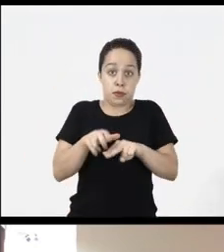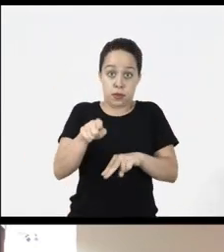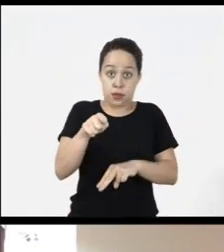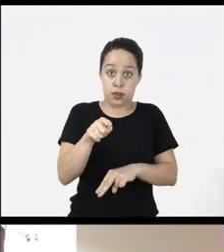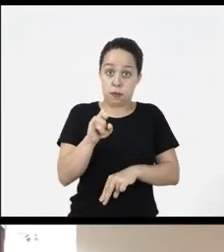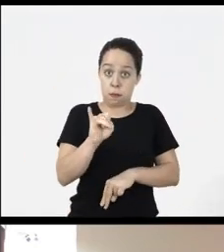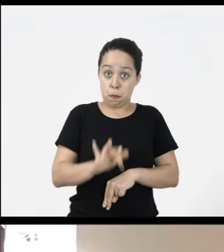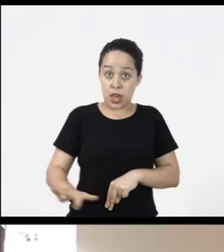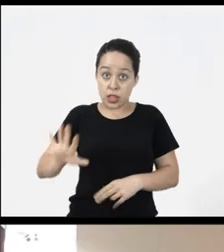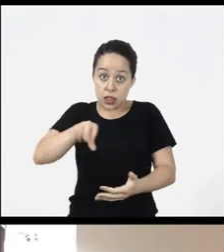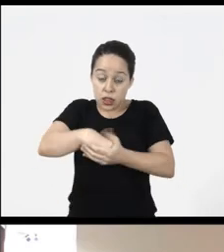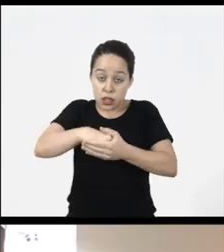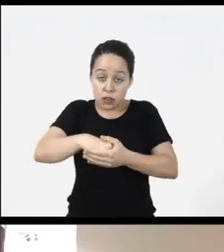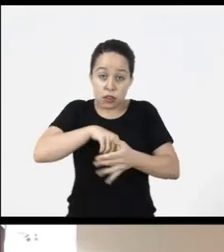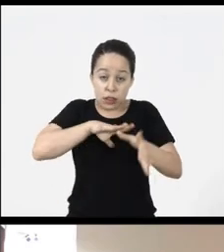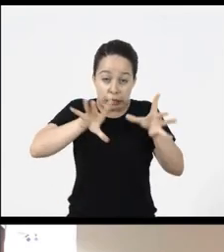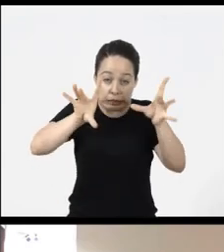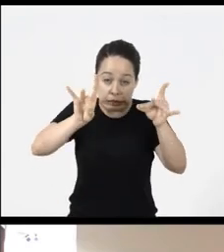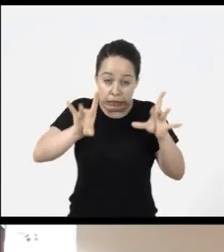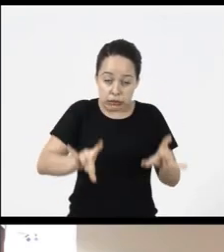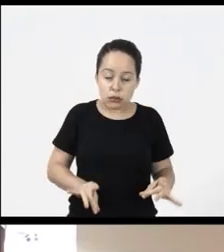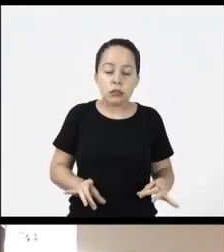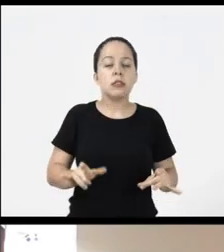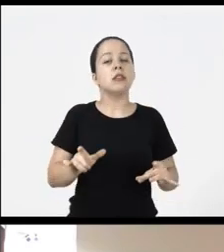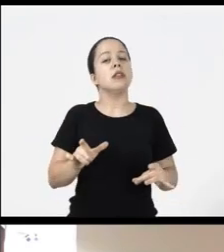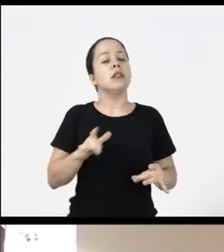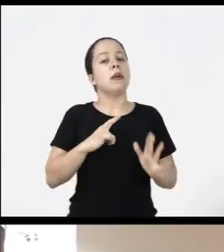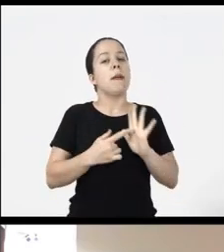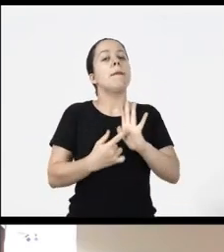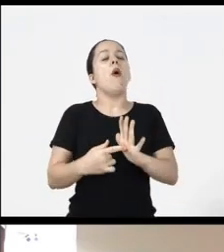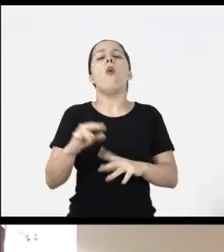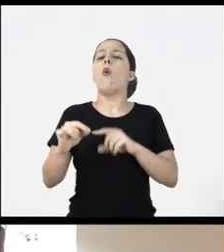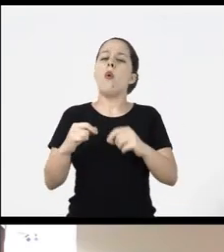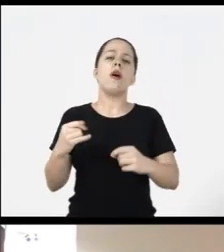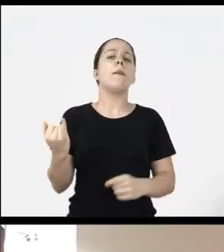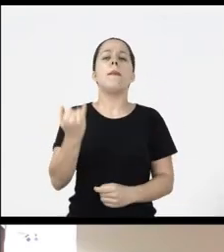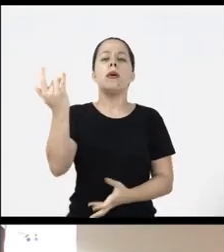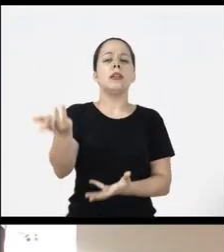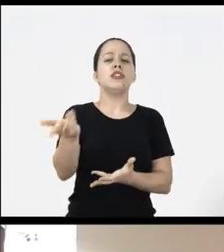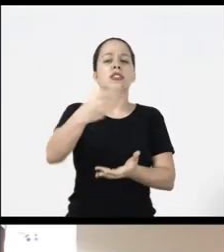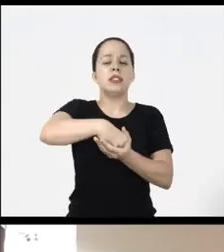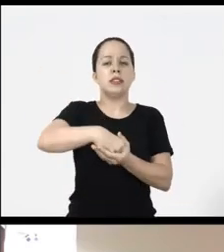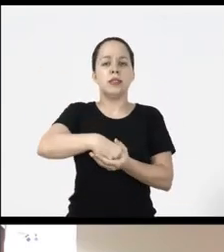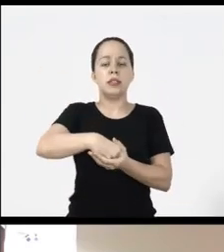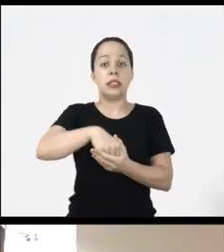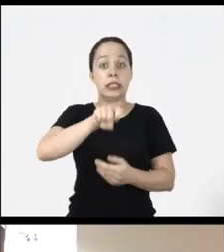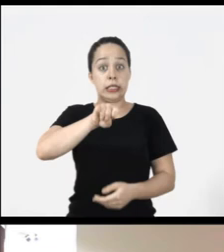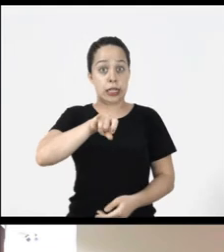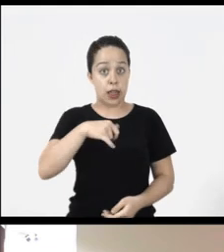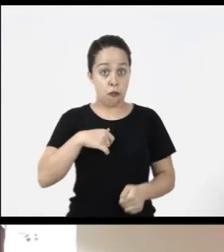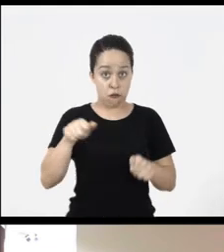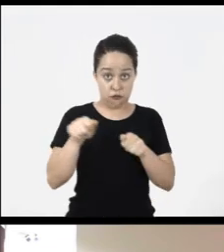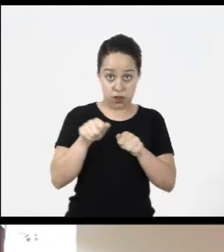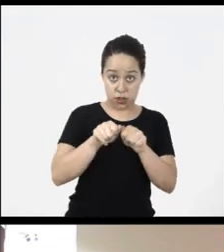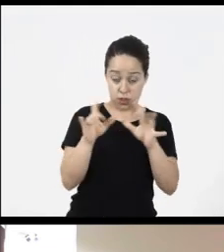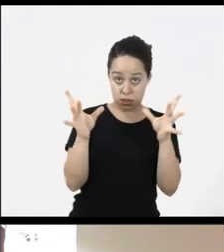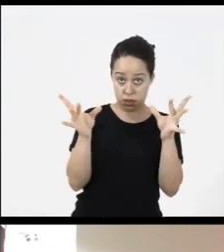so in the case of the images it is very complex I already said something that is important is that if I have already made